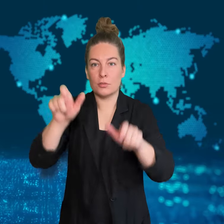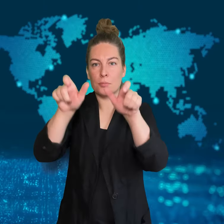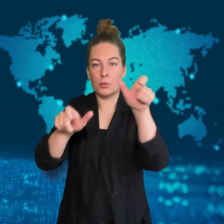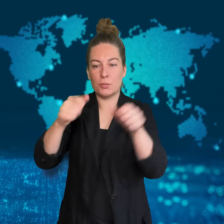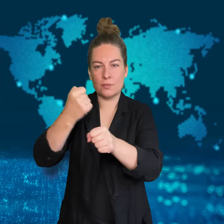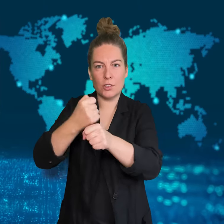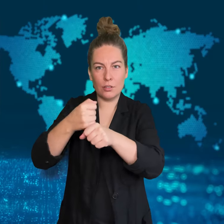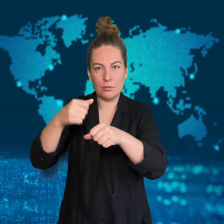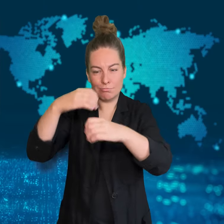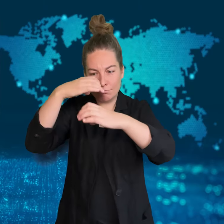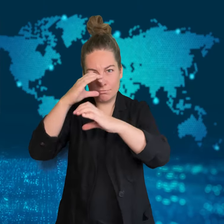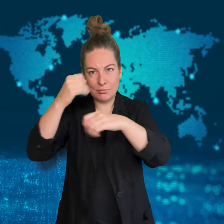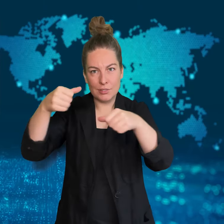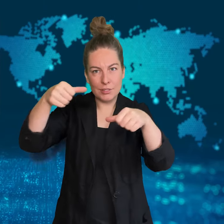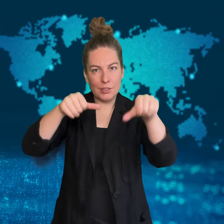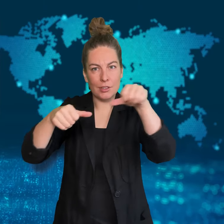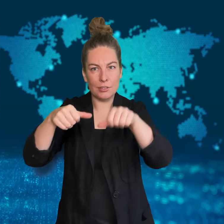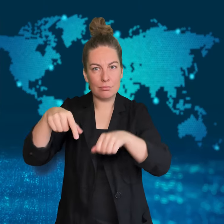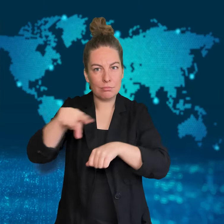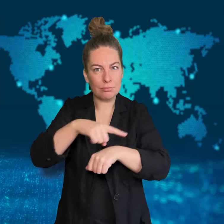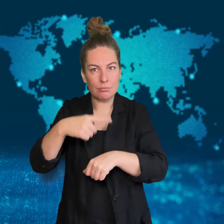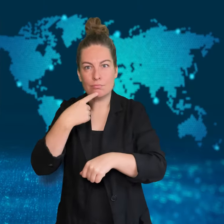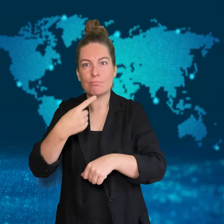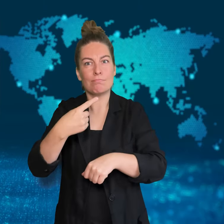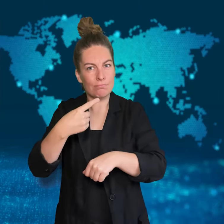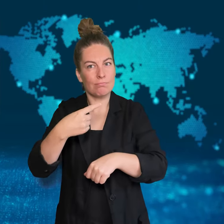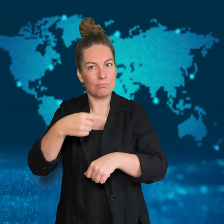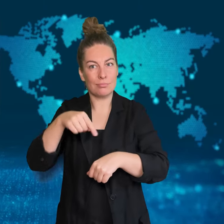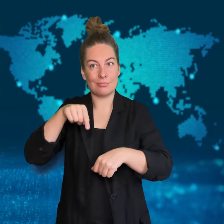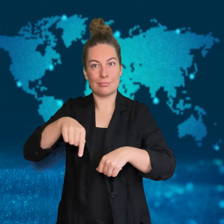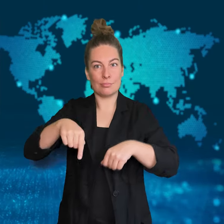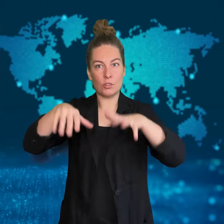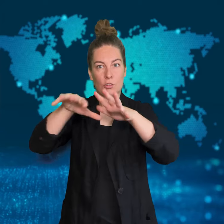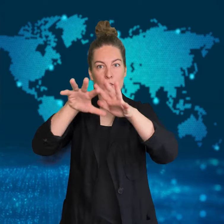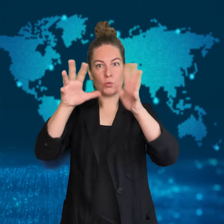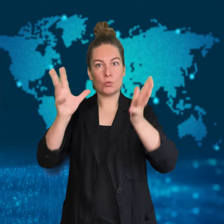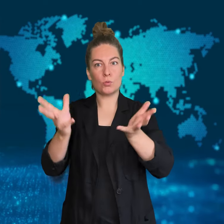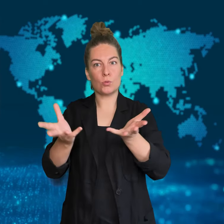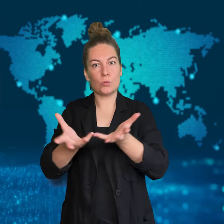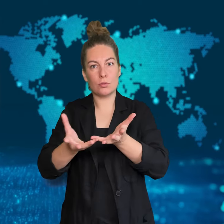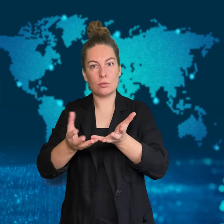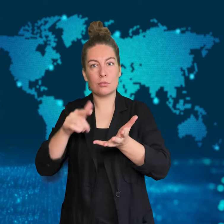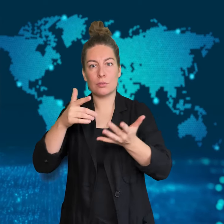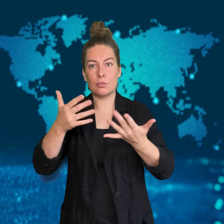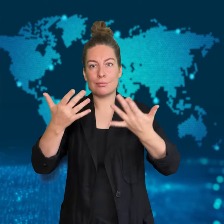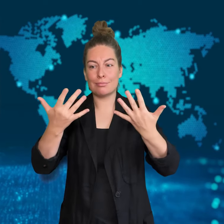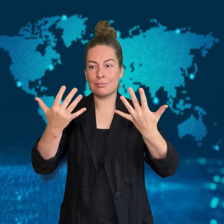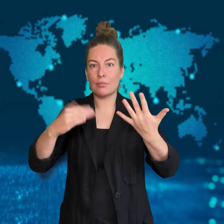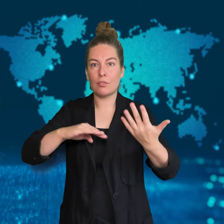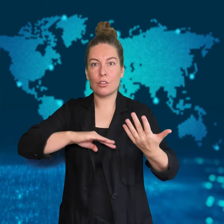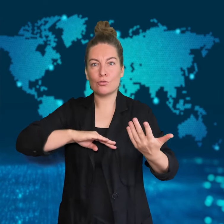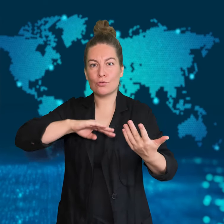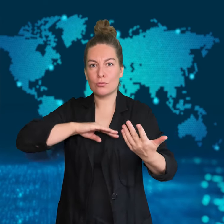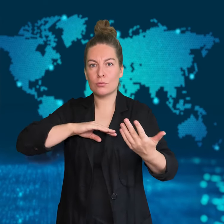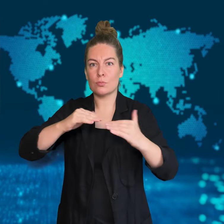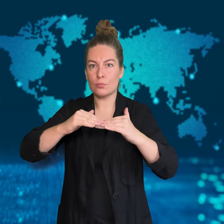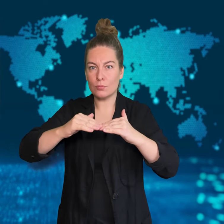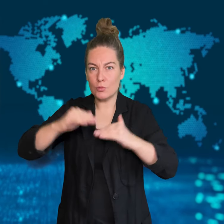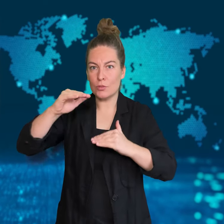[MONIKA]: Scientists have suggested that the Earth is 40 million years older